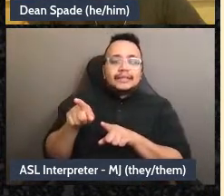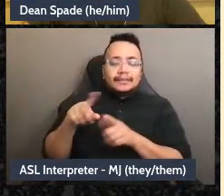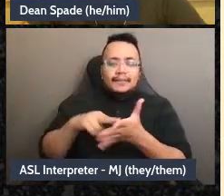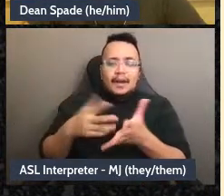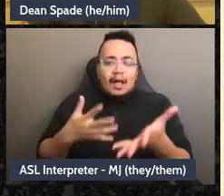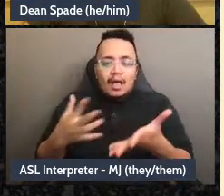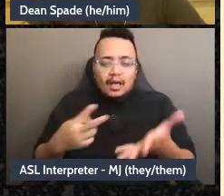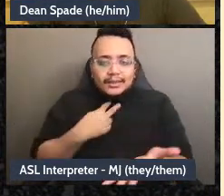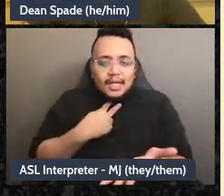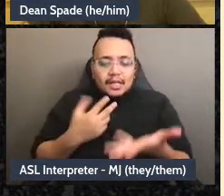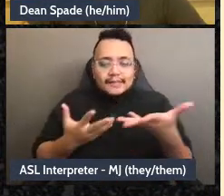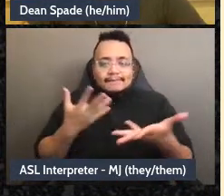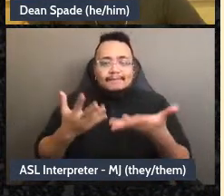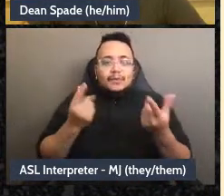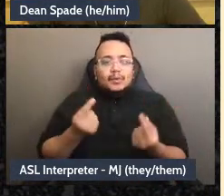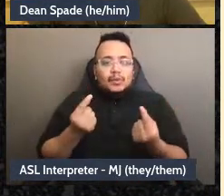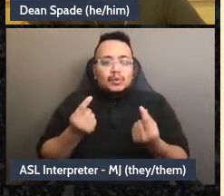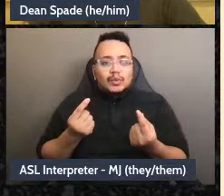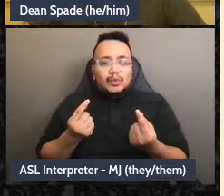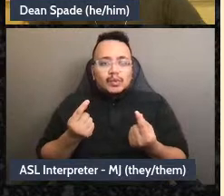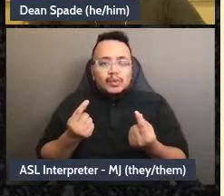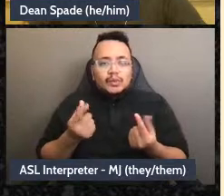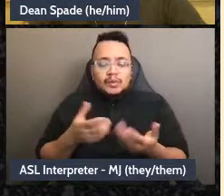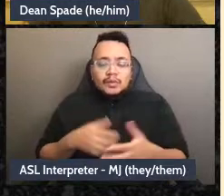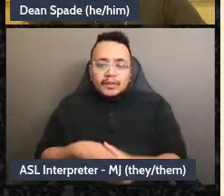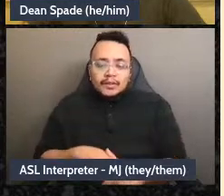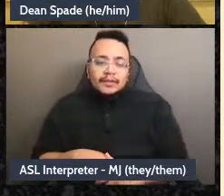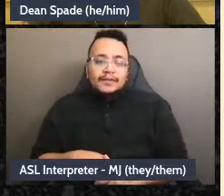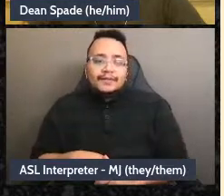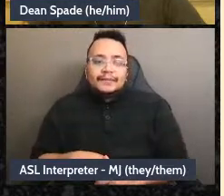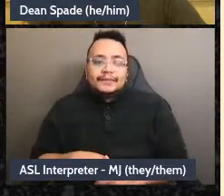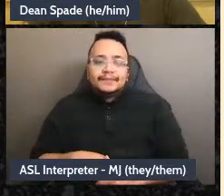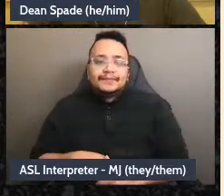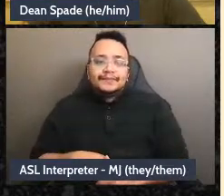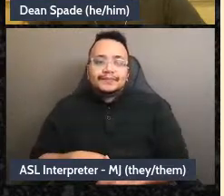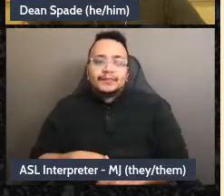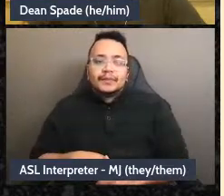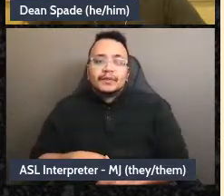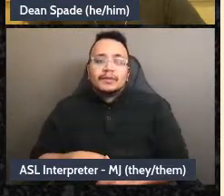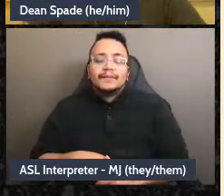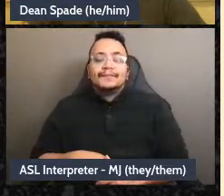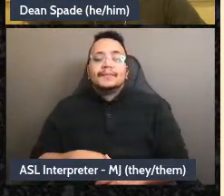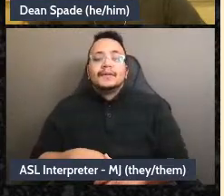because I'm really concerned about that” And so we want to know who's in the group so that random